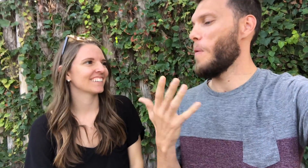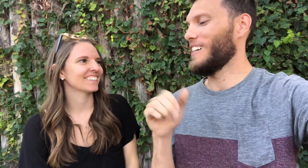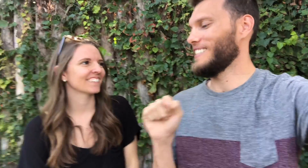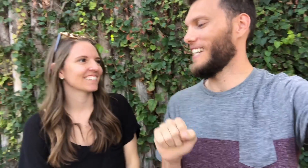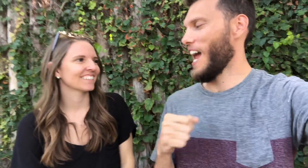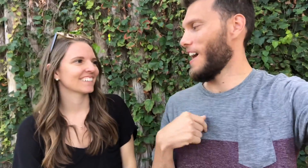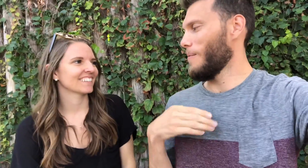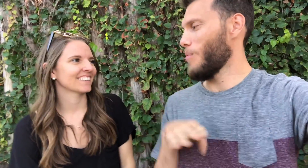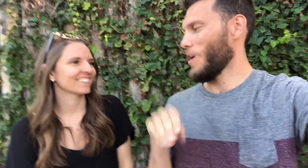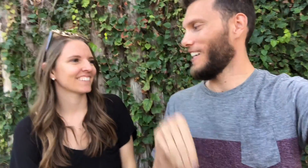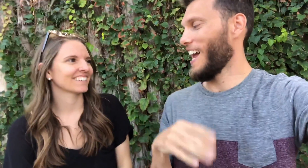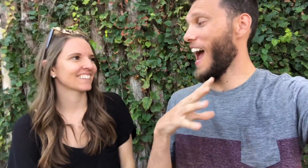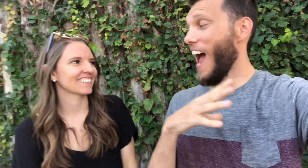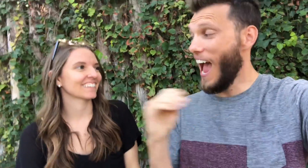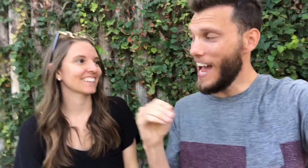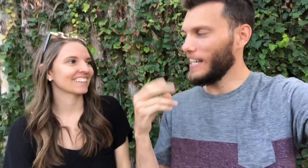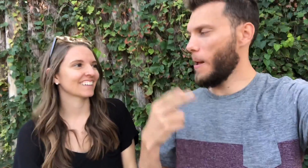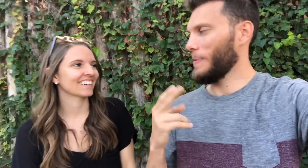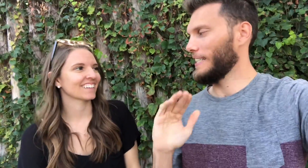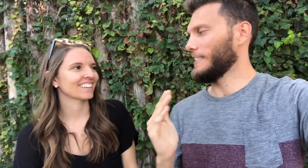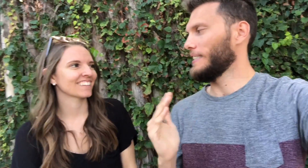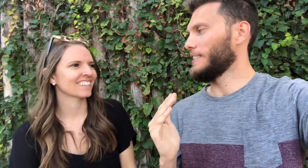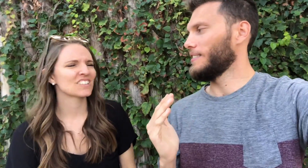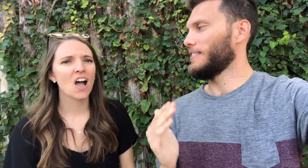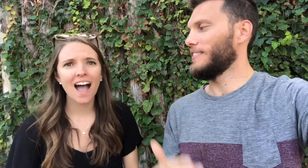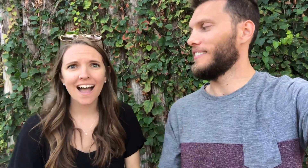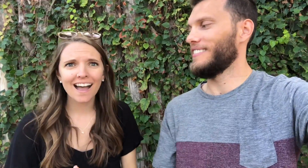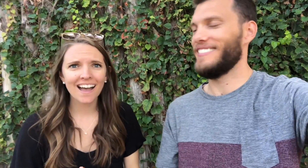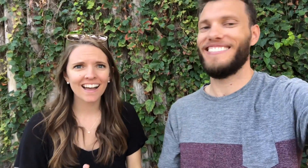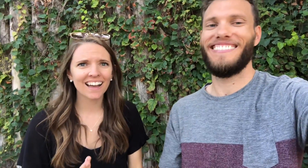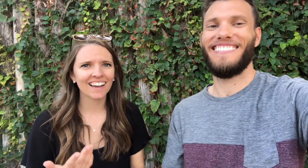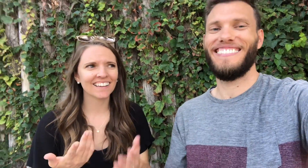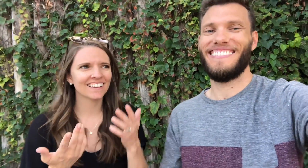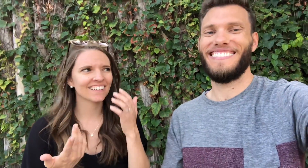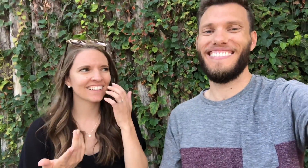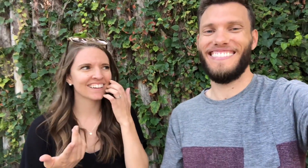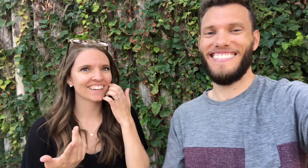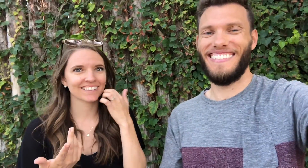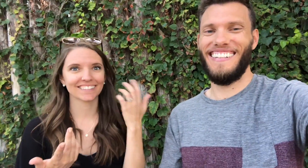What state and city was I born in?